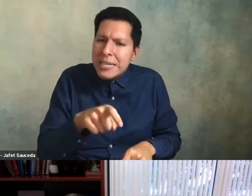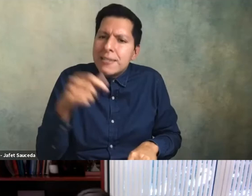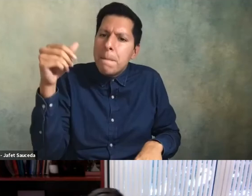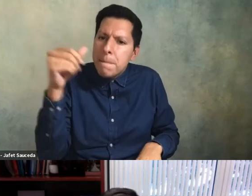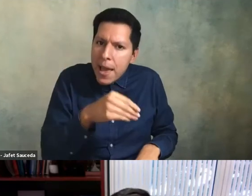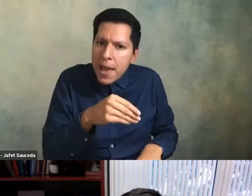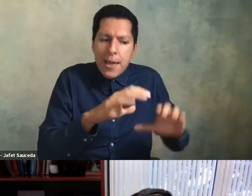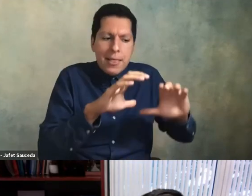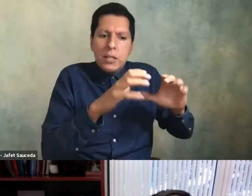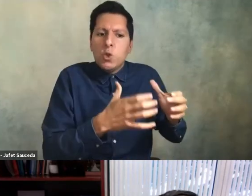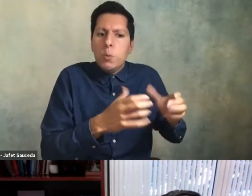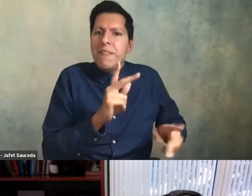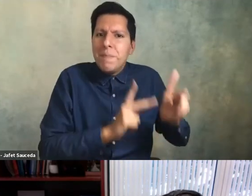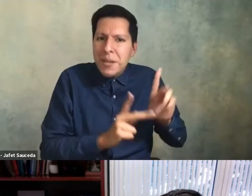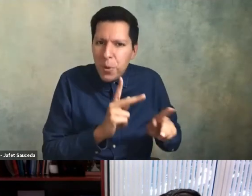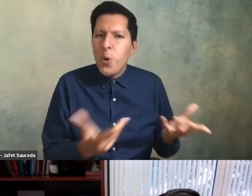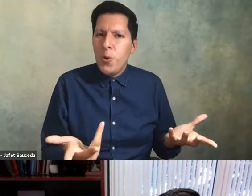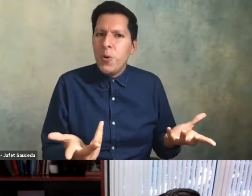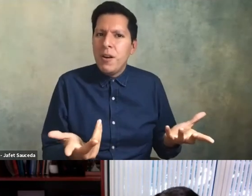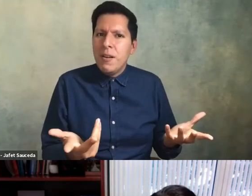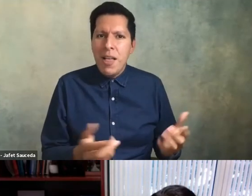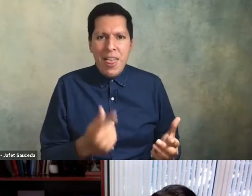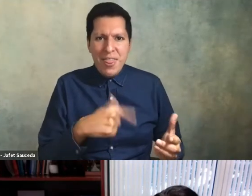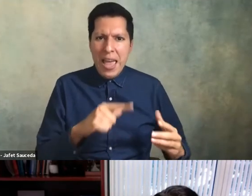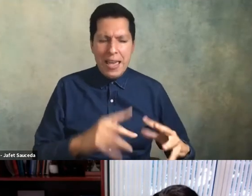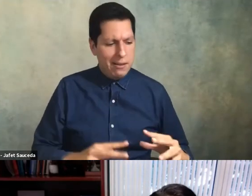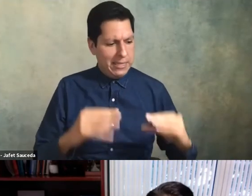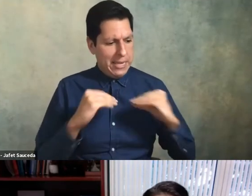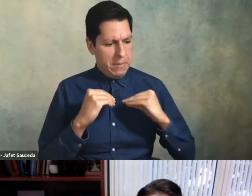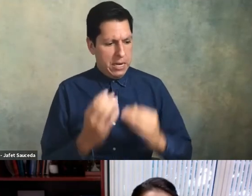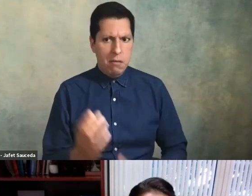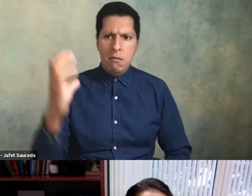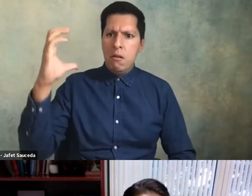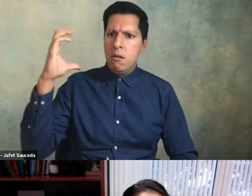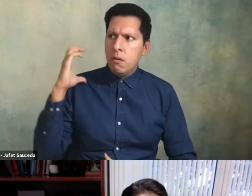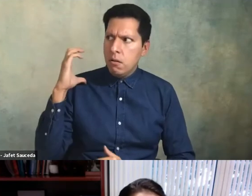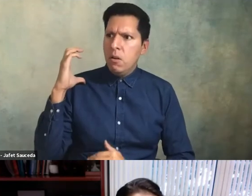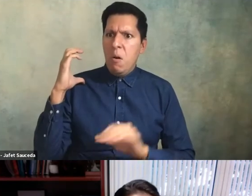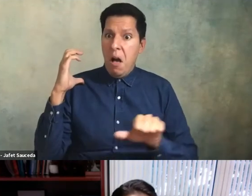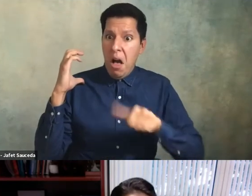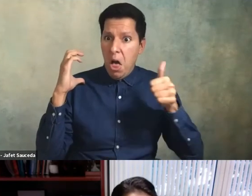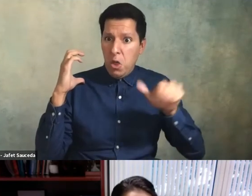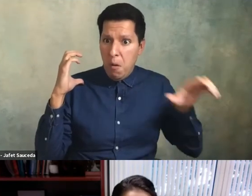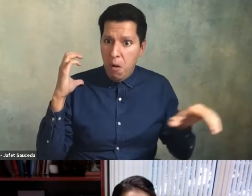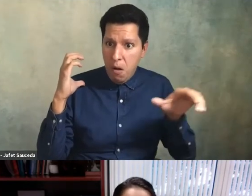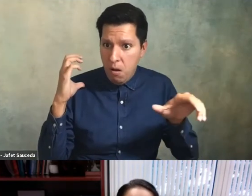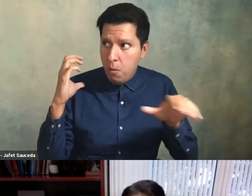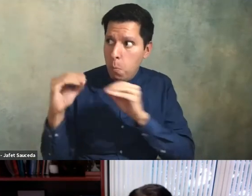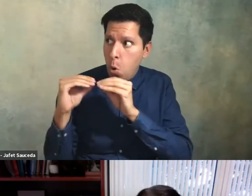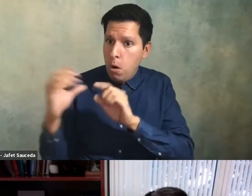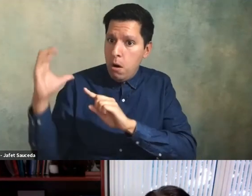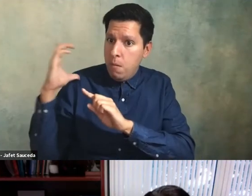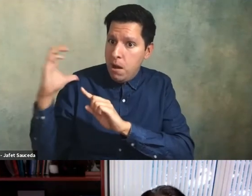for um you know taking on these these particular other duties as assigned because these other